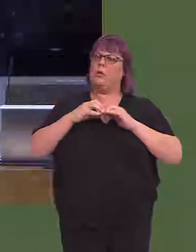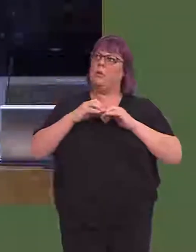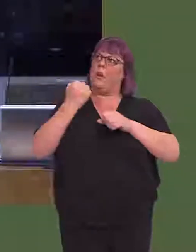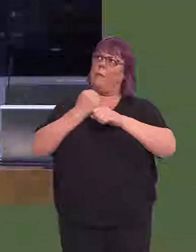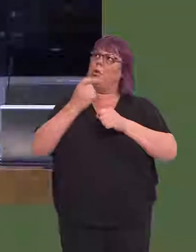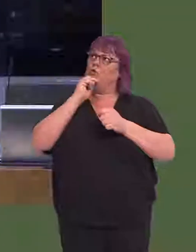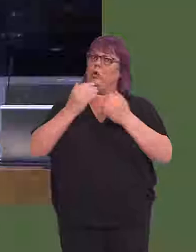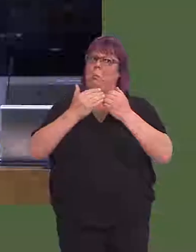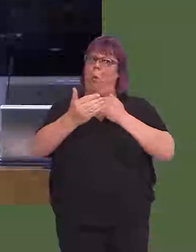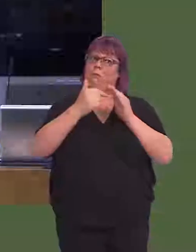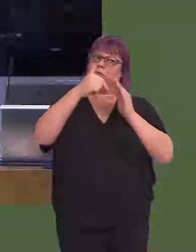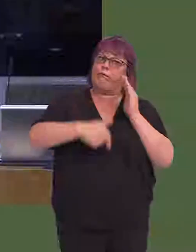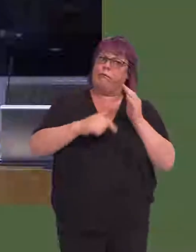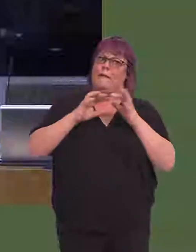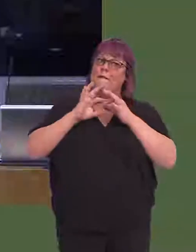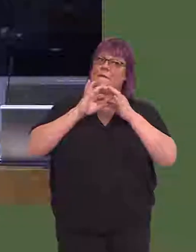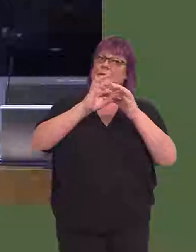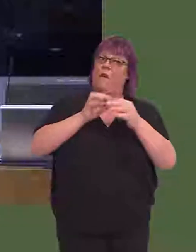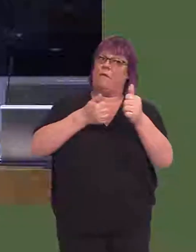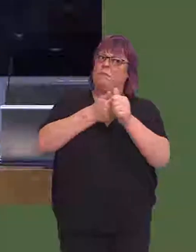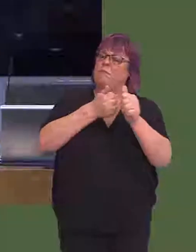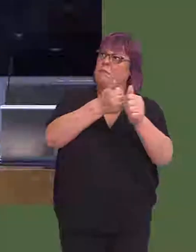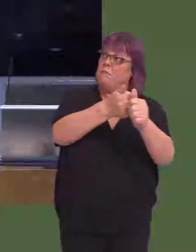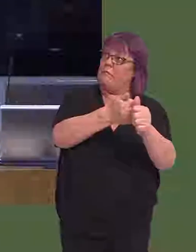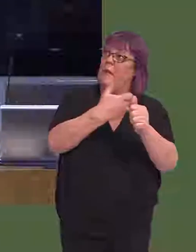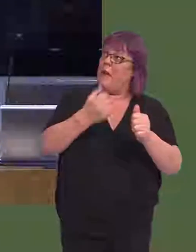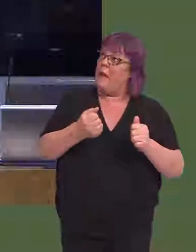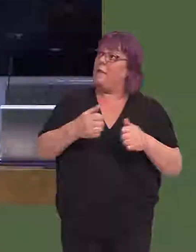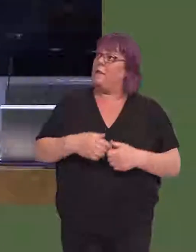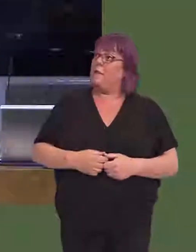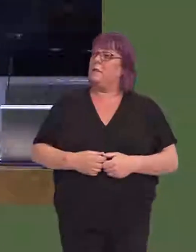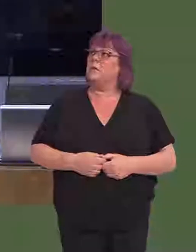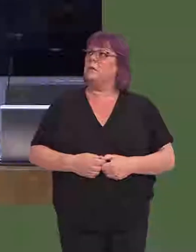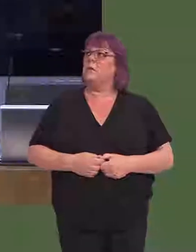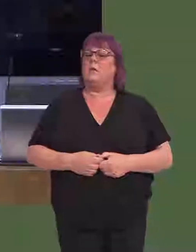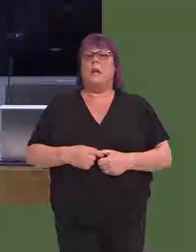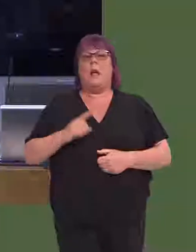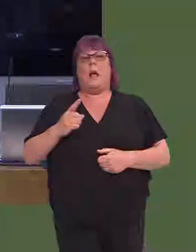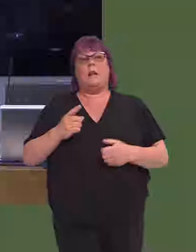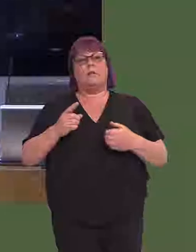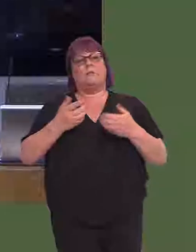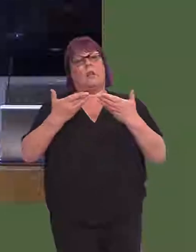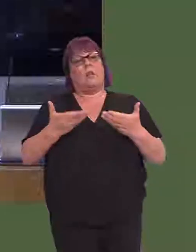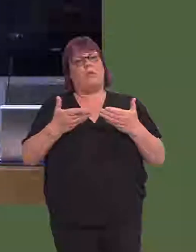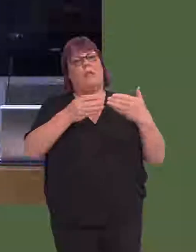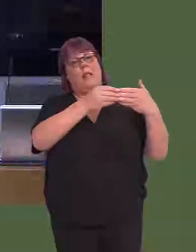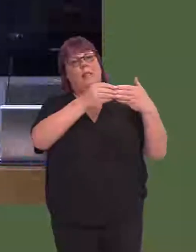even further involved in the process of transformation than it is already, and that the current leadership